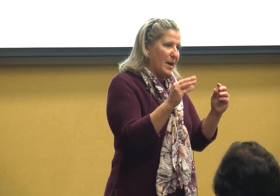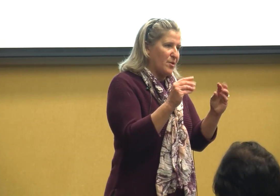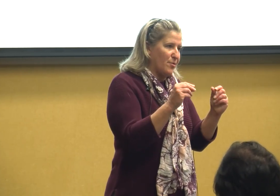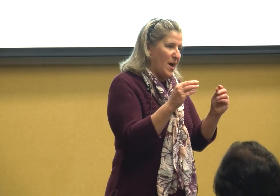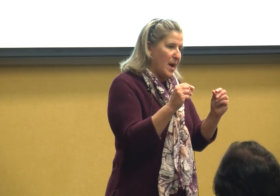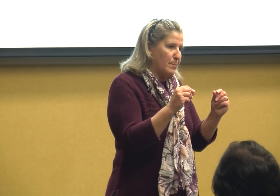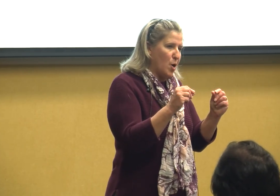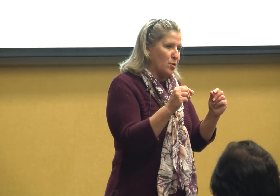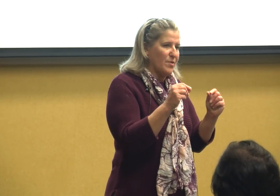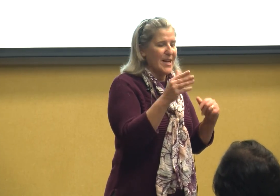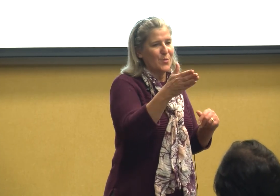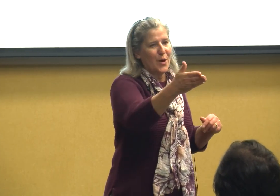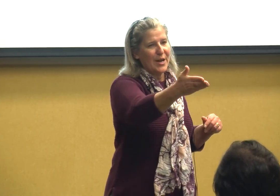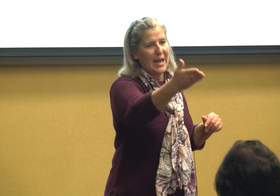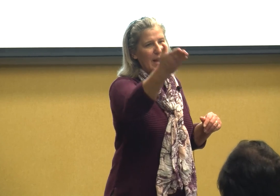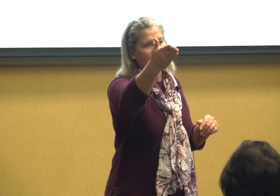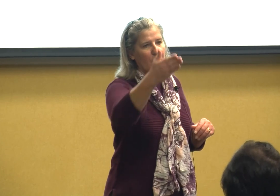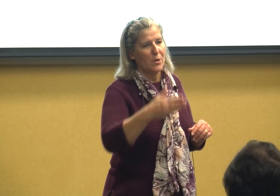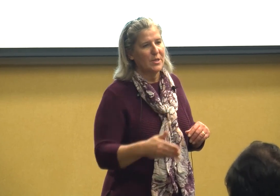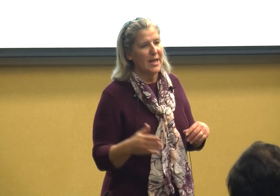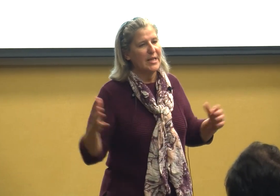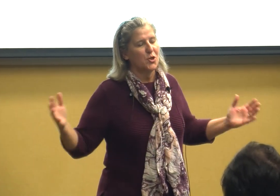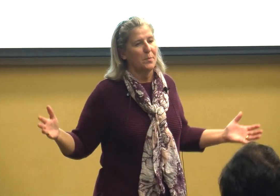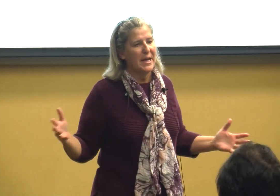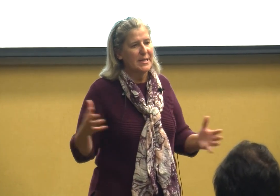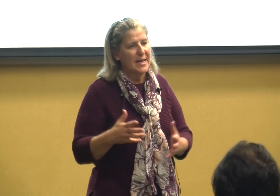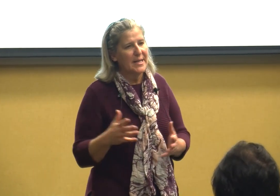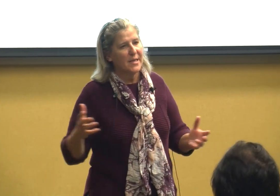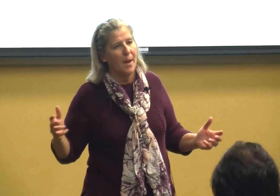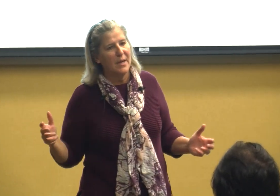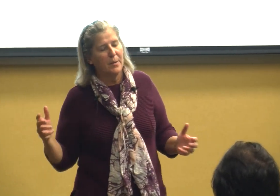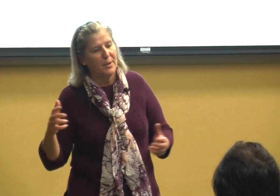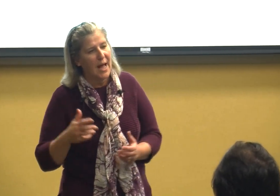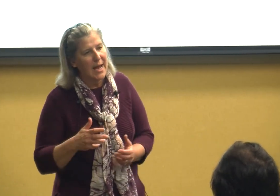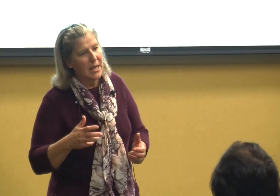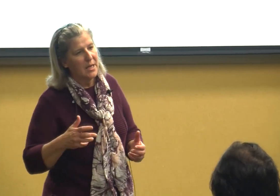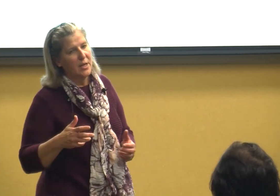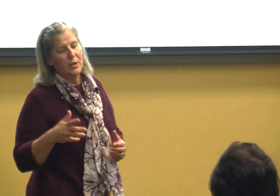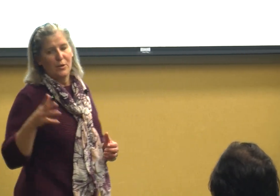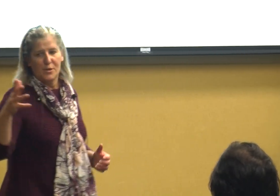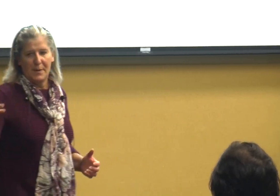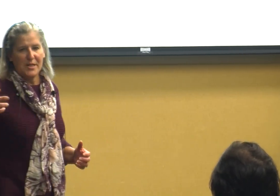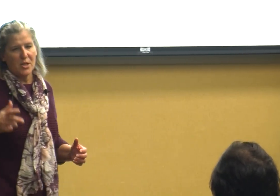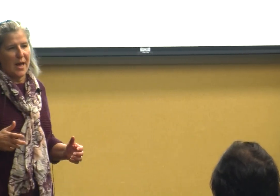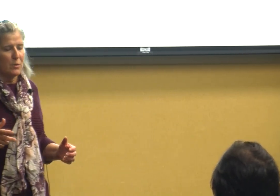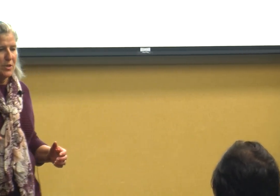their fine motor that's where again your OT's your PT's come into play your speech-language